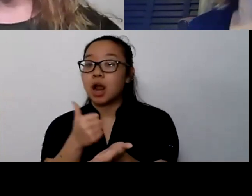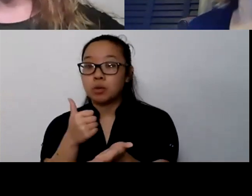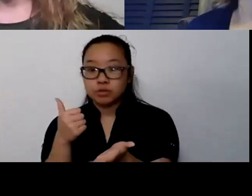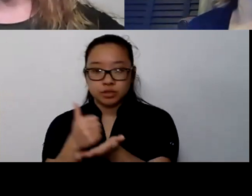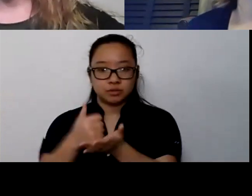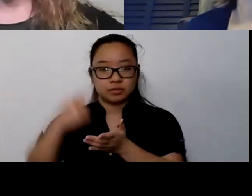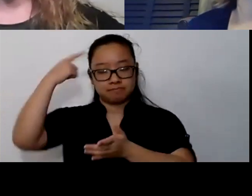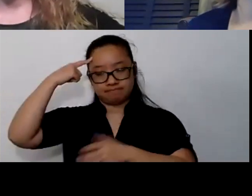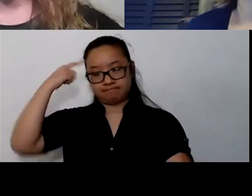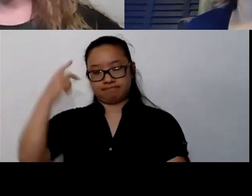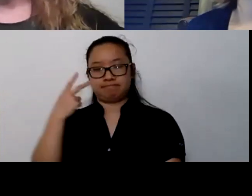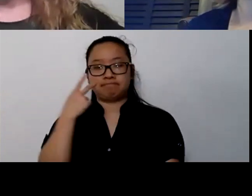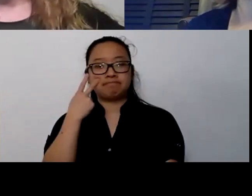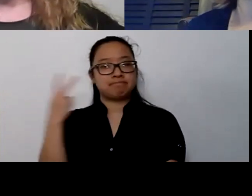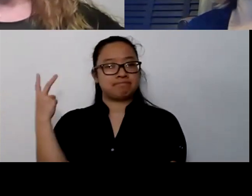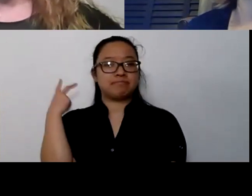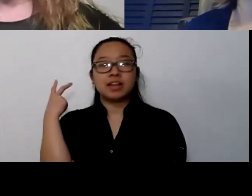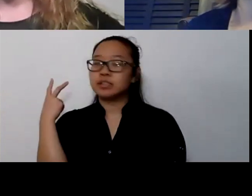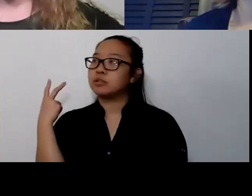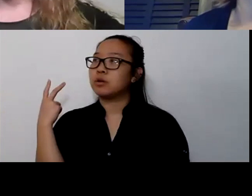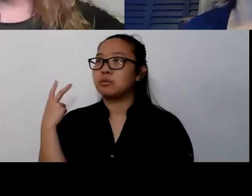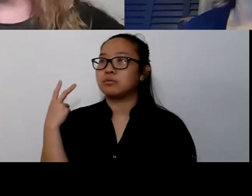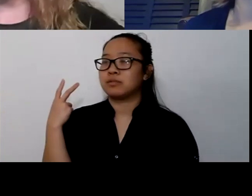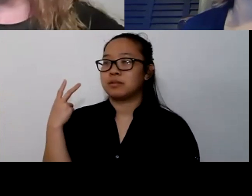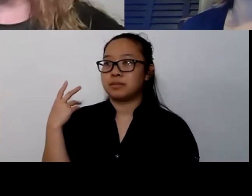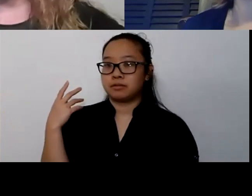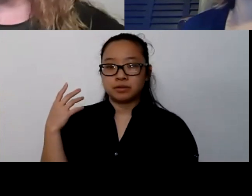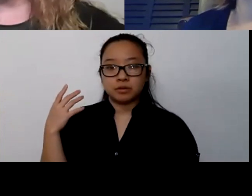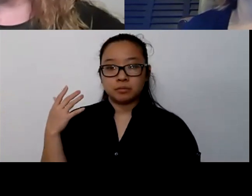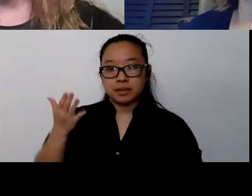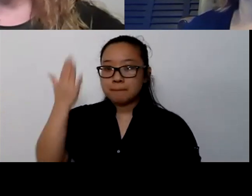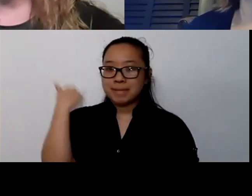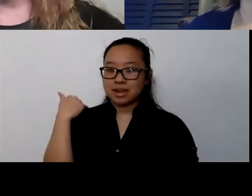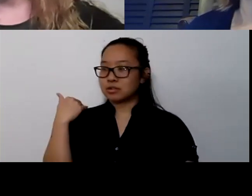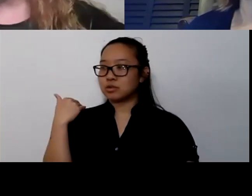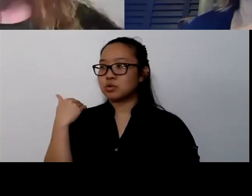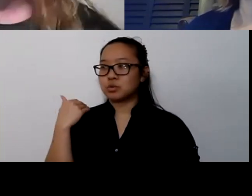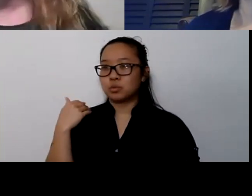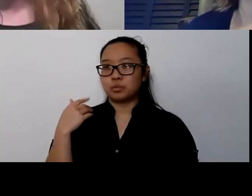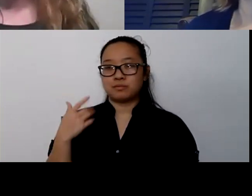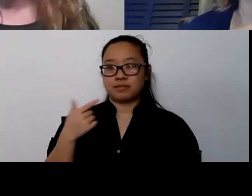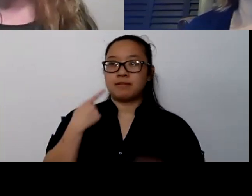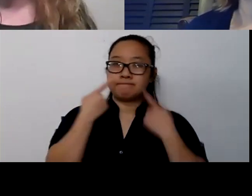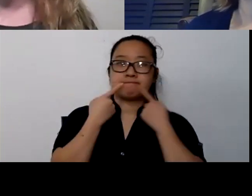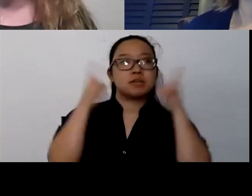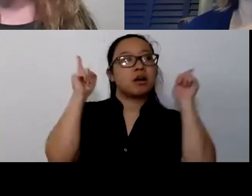What have I already done before that's gonna be similar to what I need to prepare myself for the future?